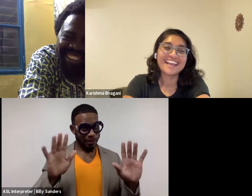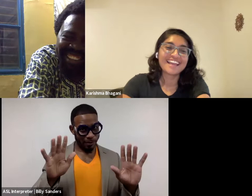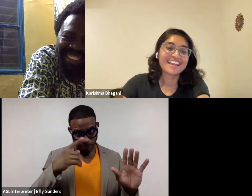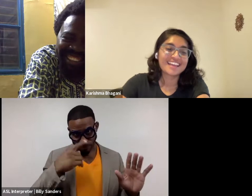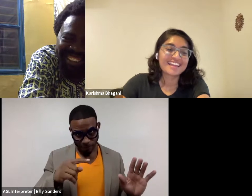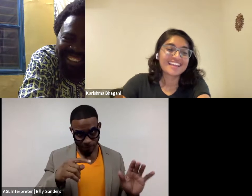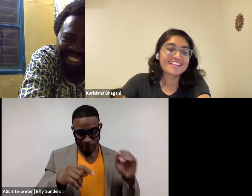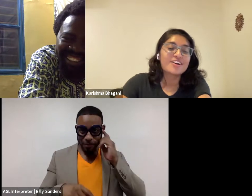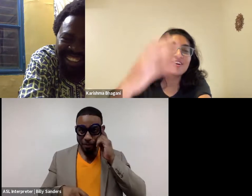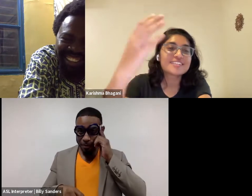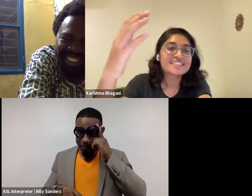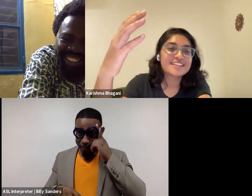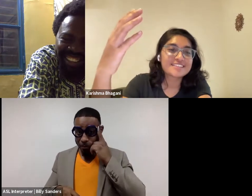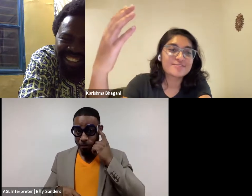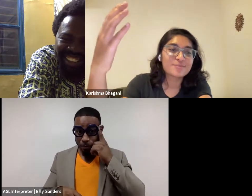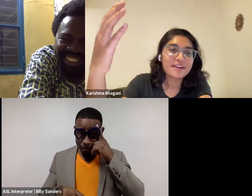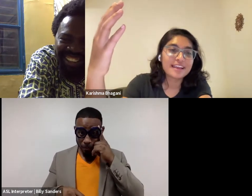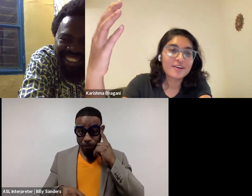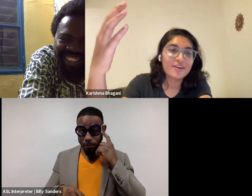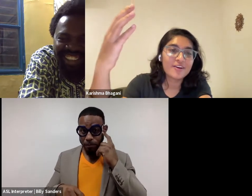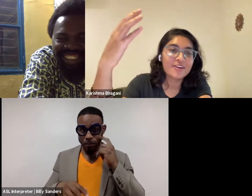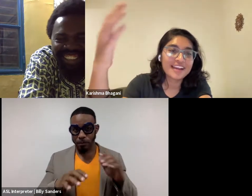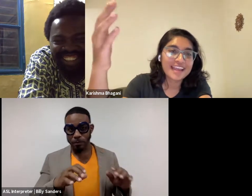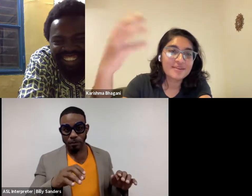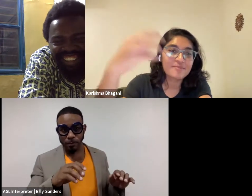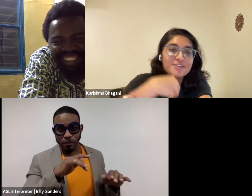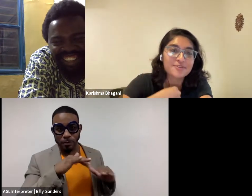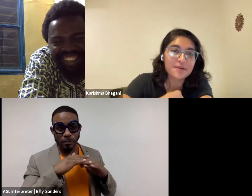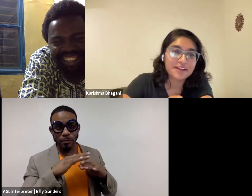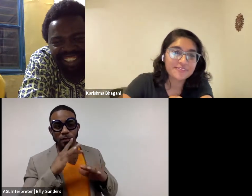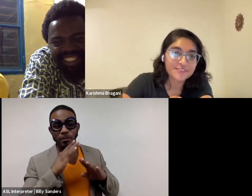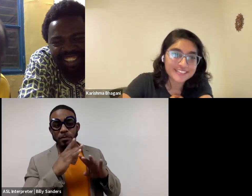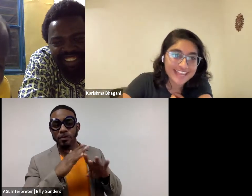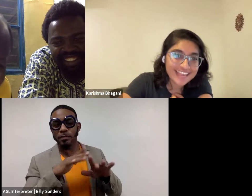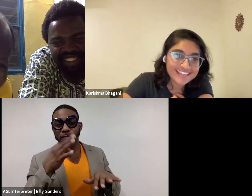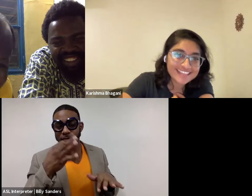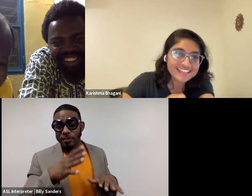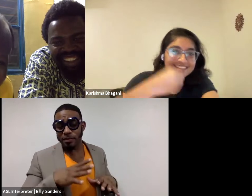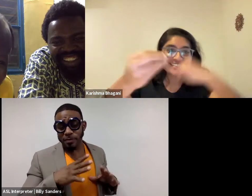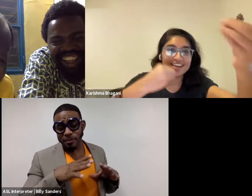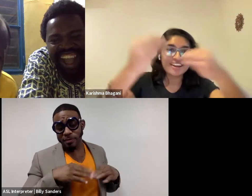(Charles speaks French) (Karishma and Charles conversing in French)